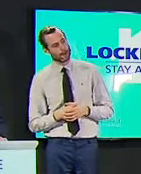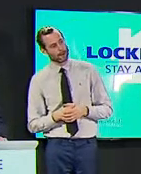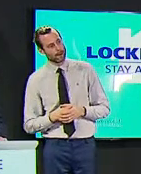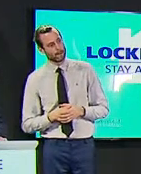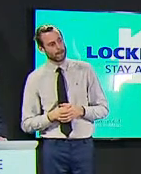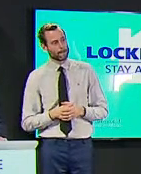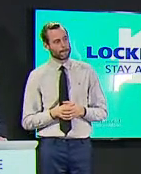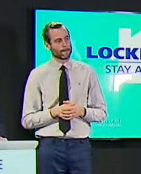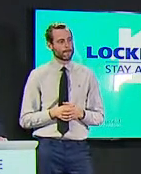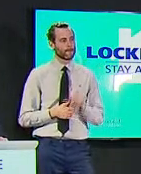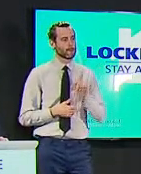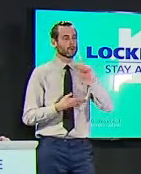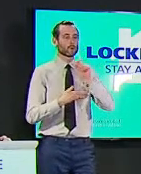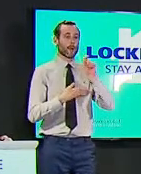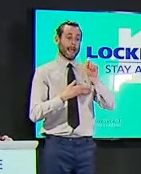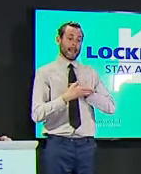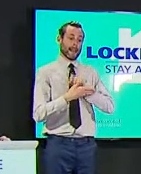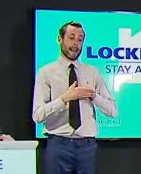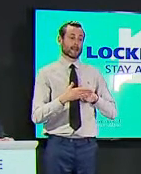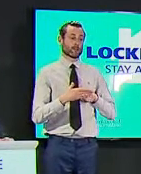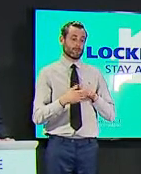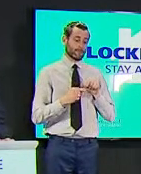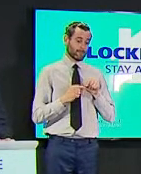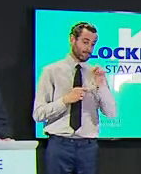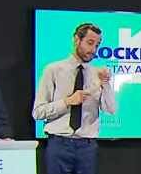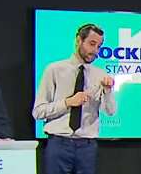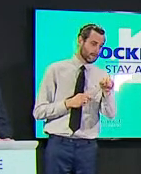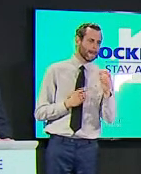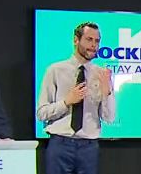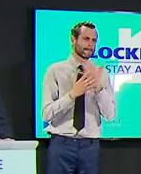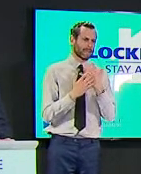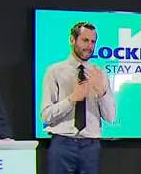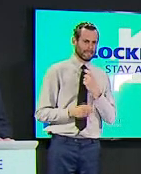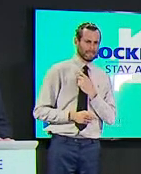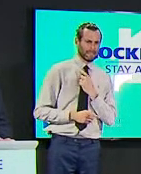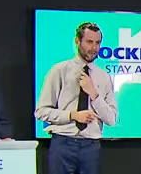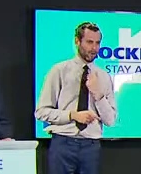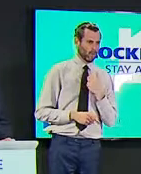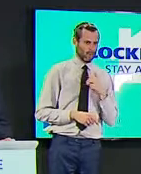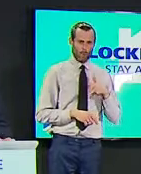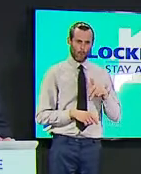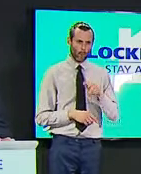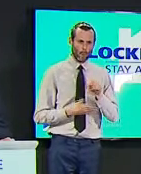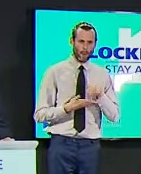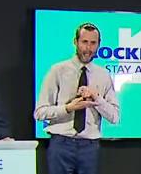just 69 days away many will still be worried about the prospect of campaigners at the door